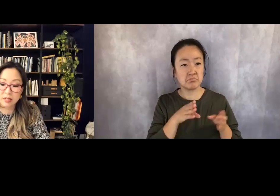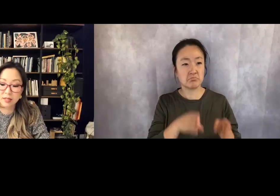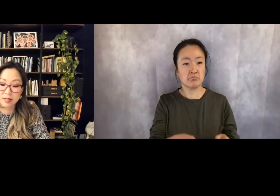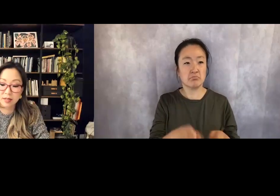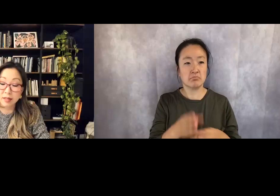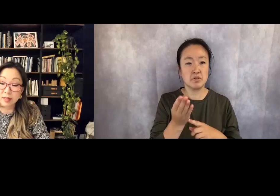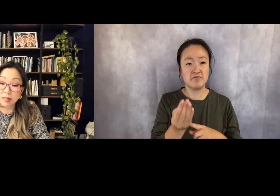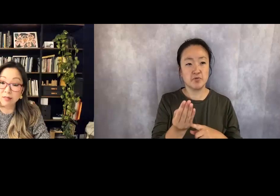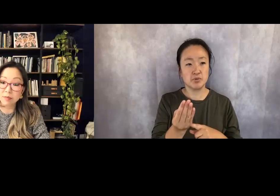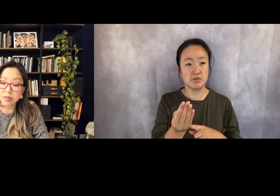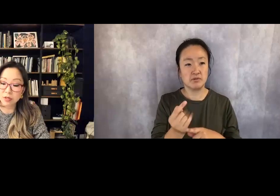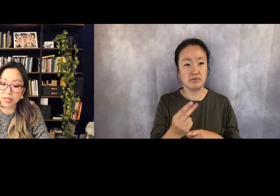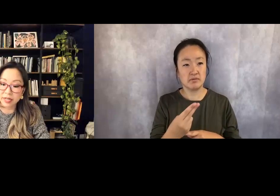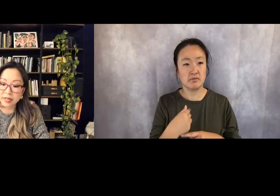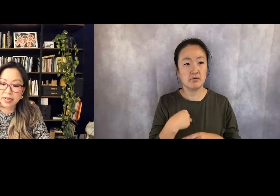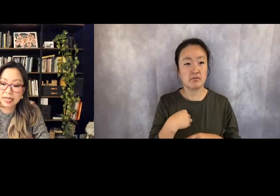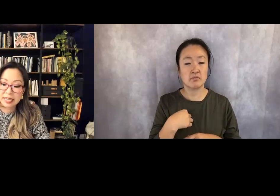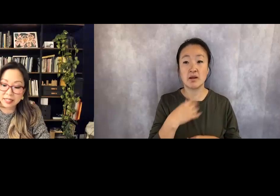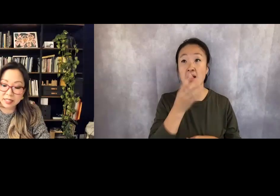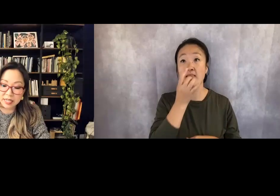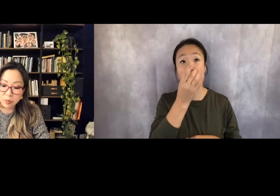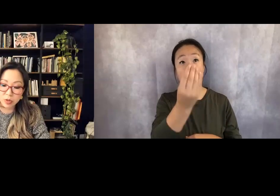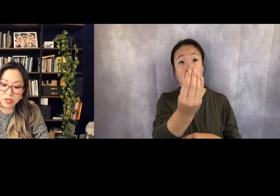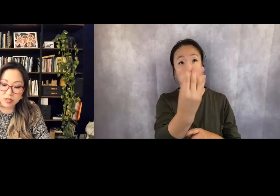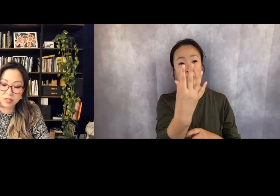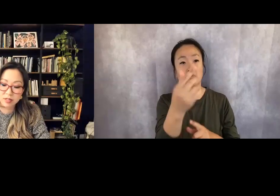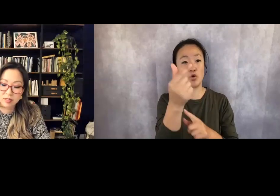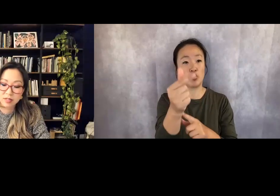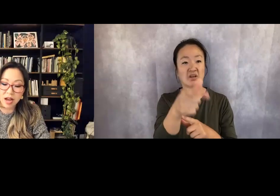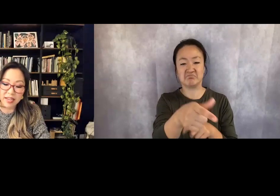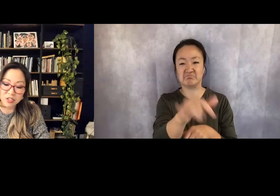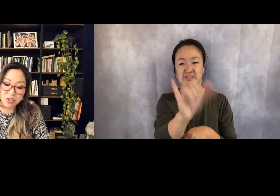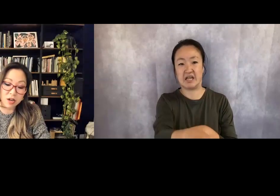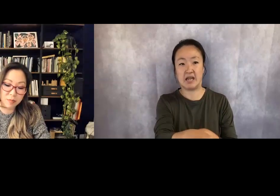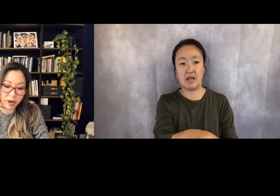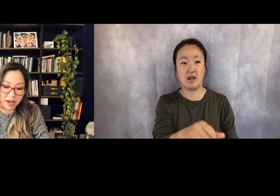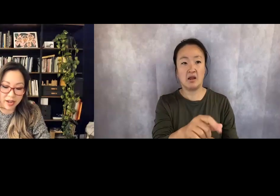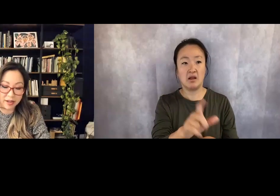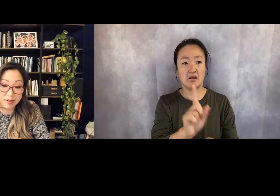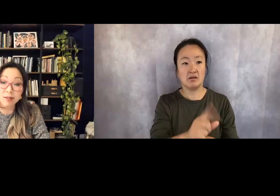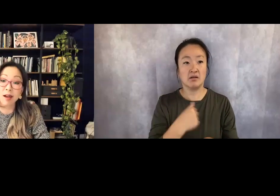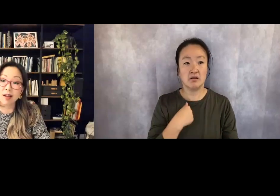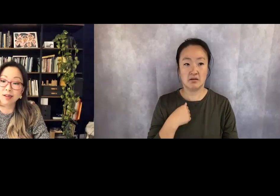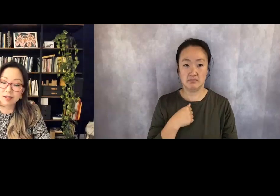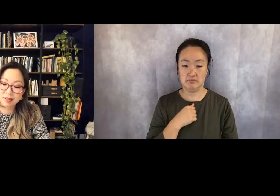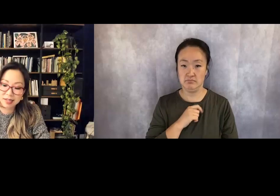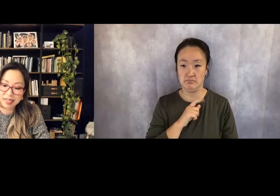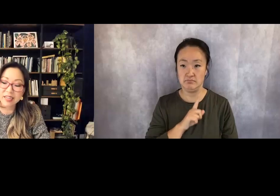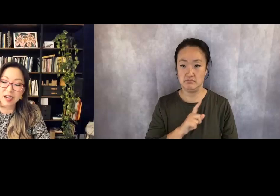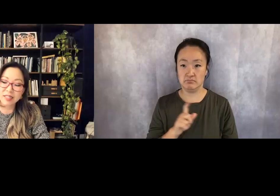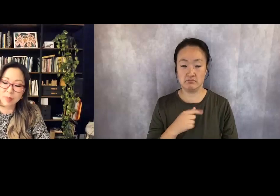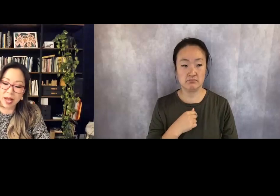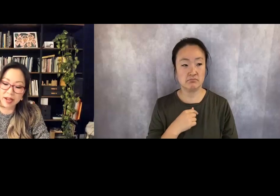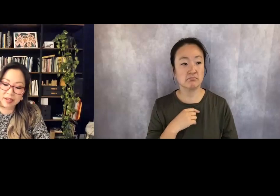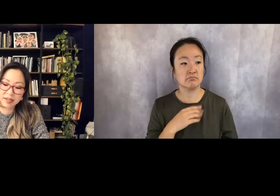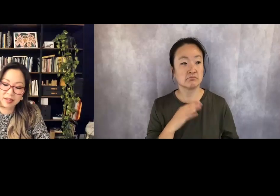The light flips green. He stays put. I stalk by, nod, he nods back.